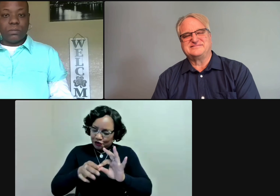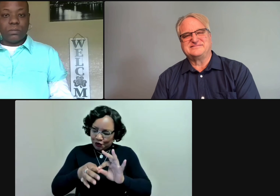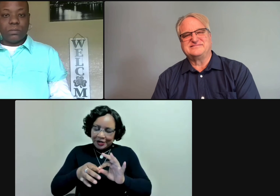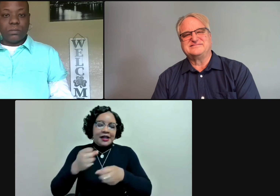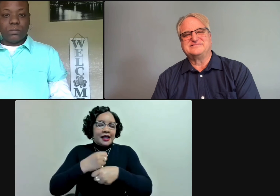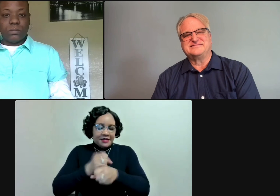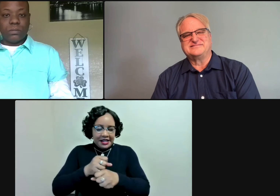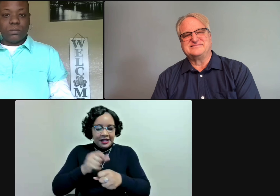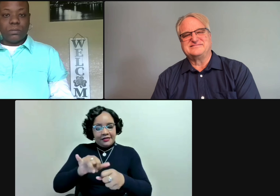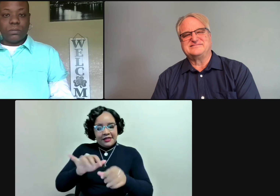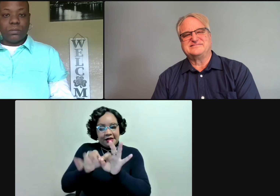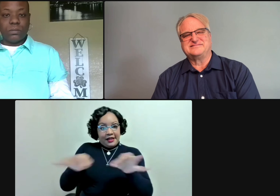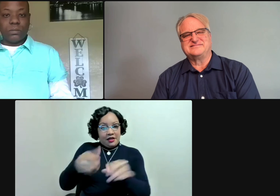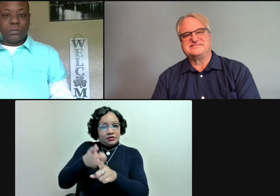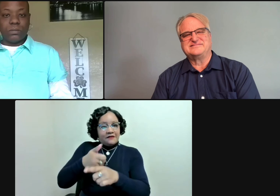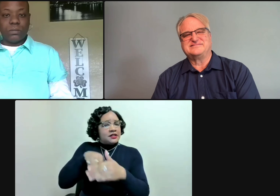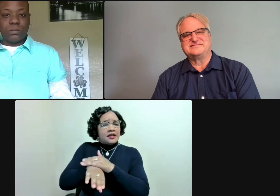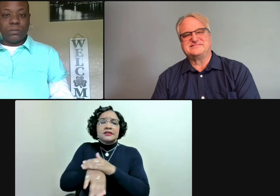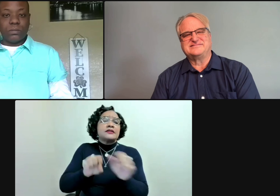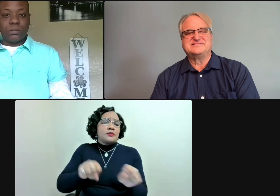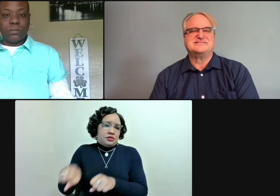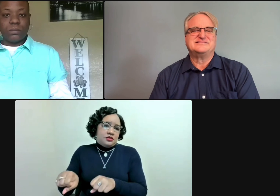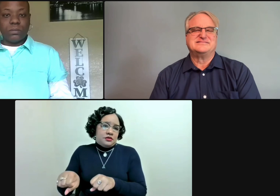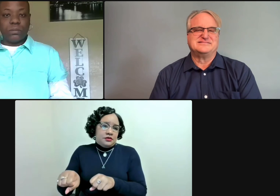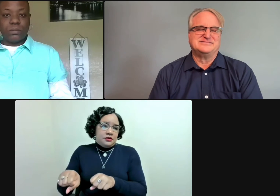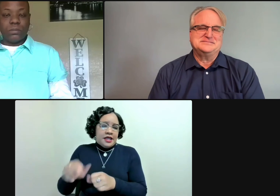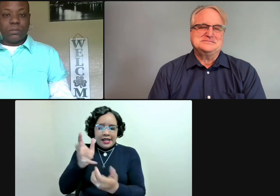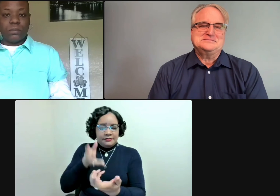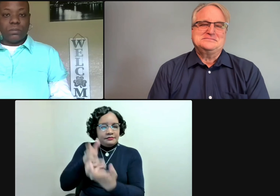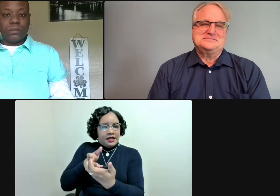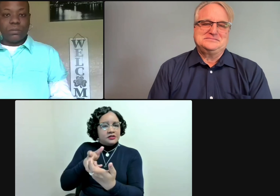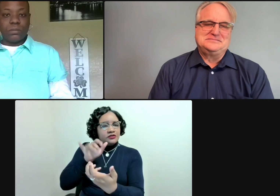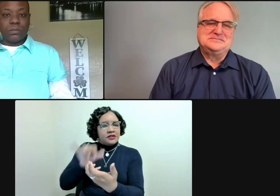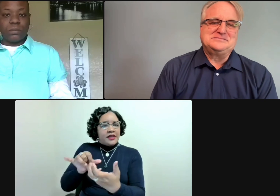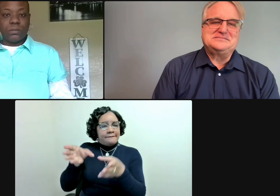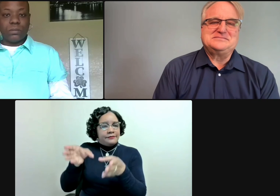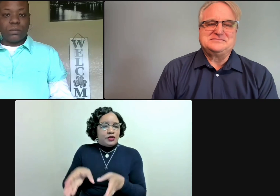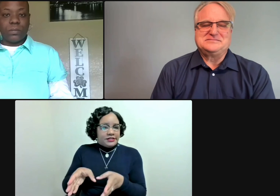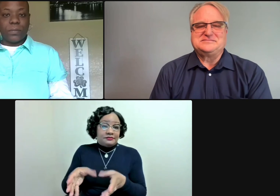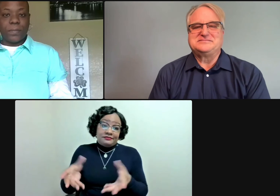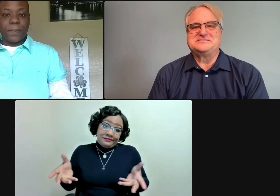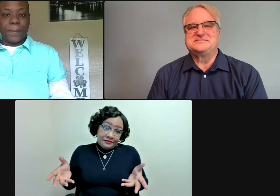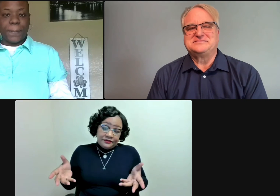We interpret. We make the language that is happening as accessible as possible, meeting that student